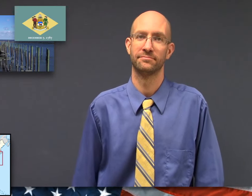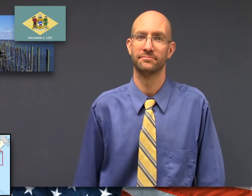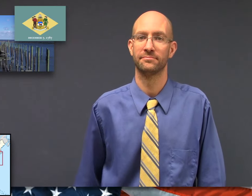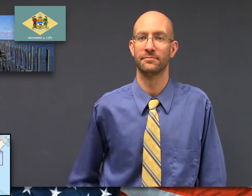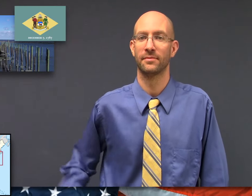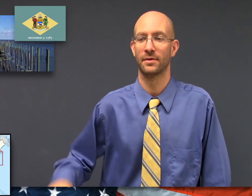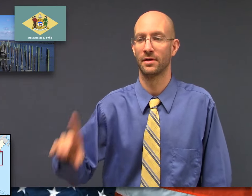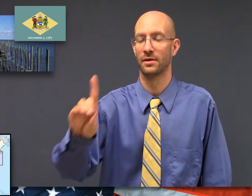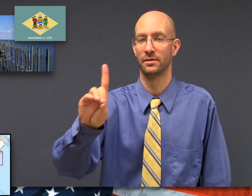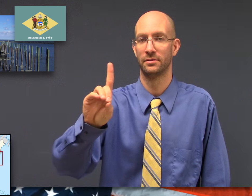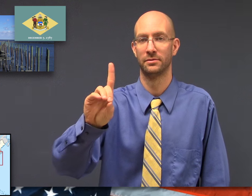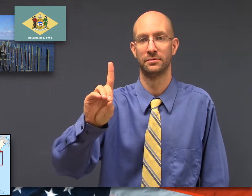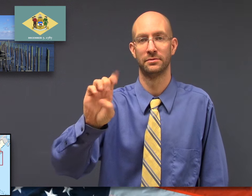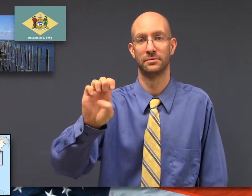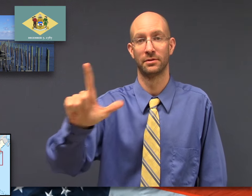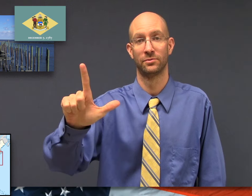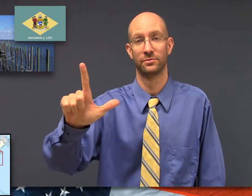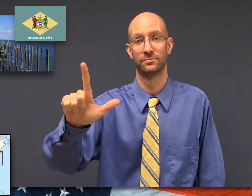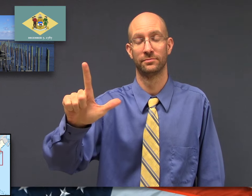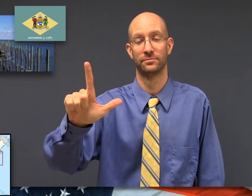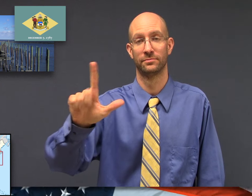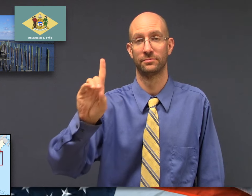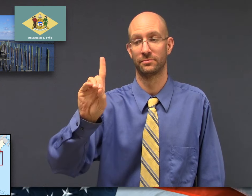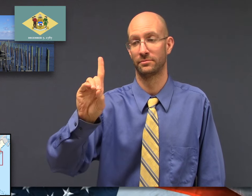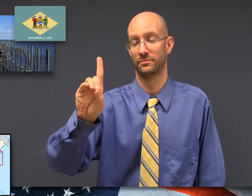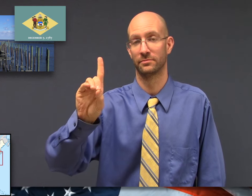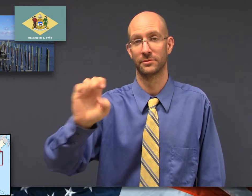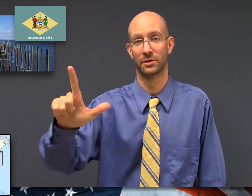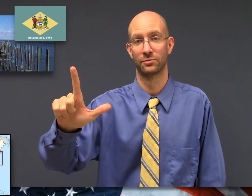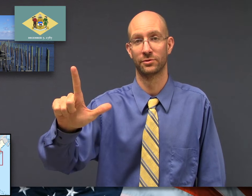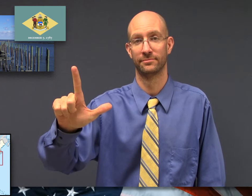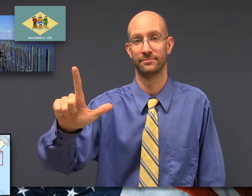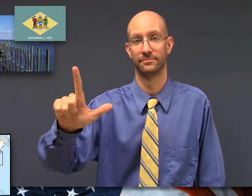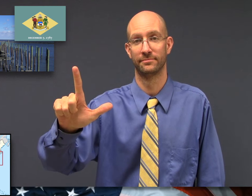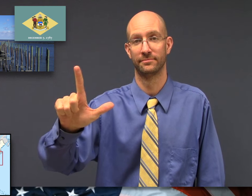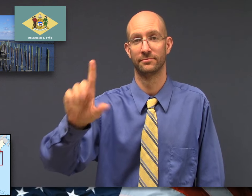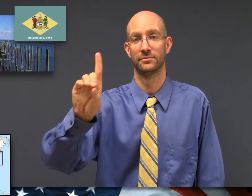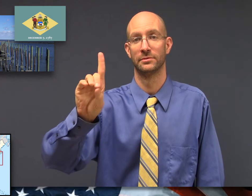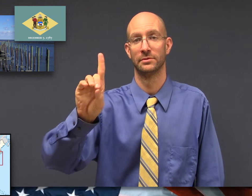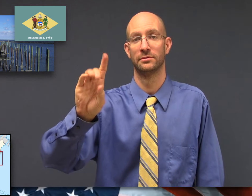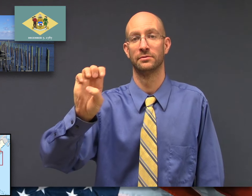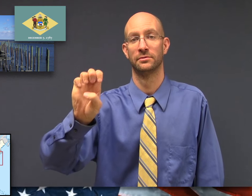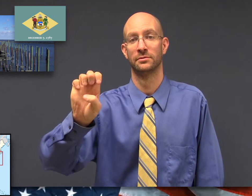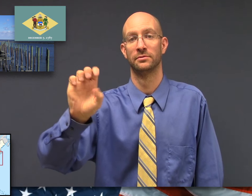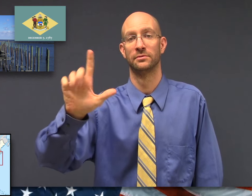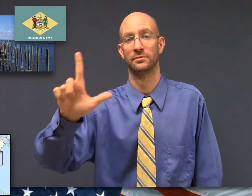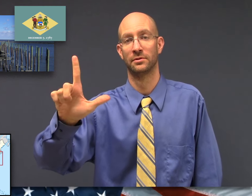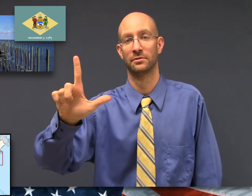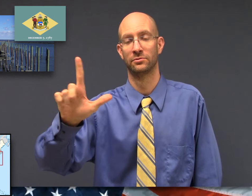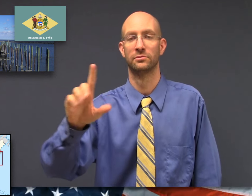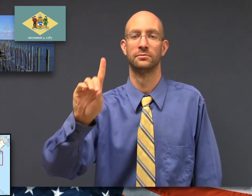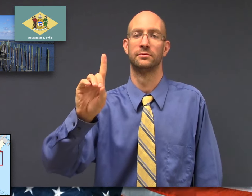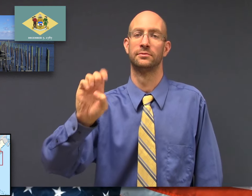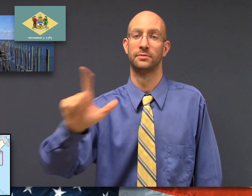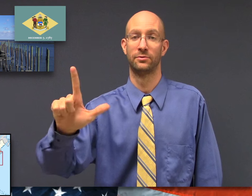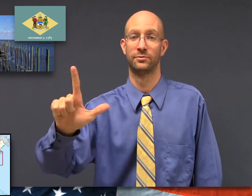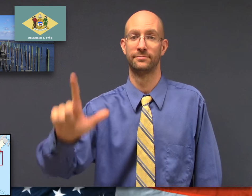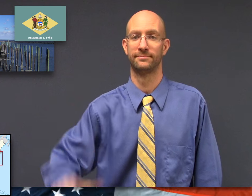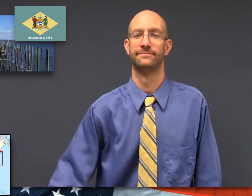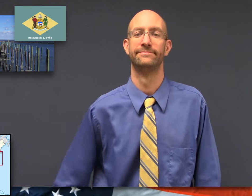fs-DEL